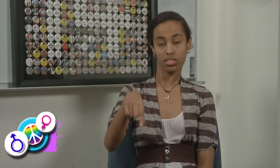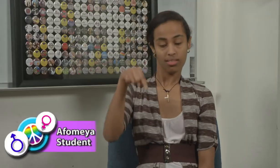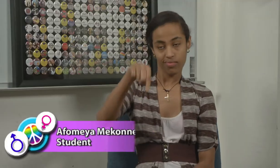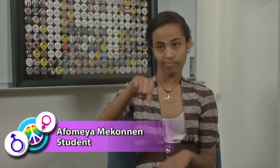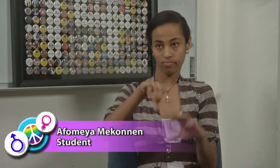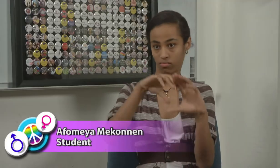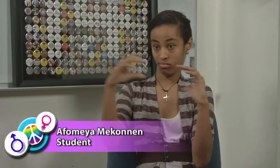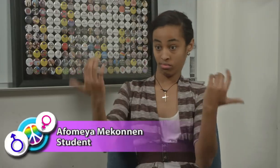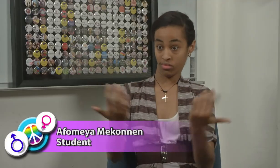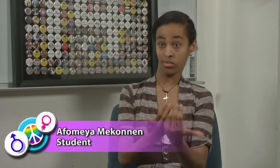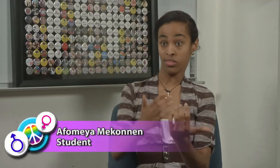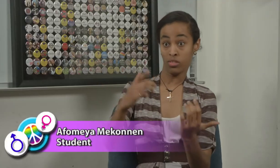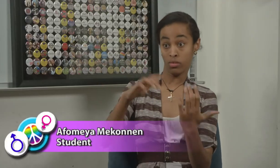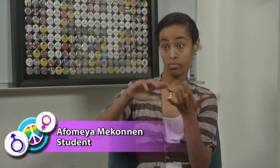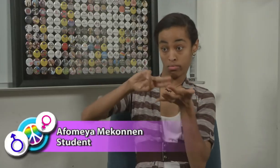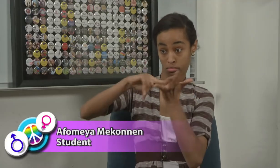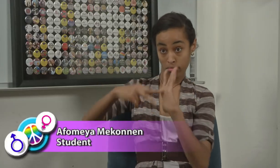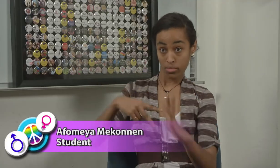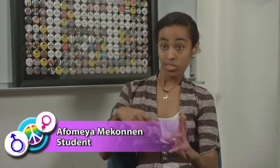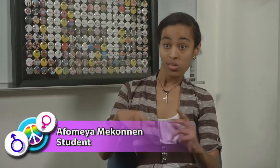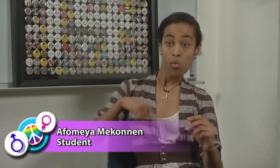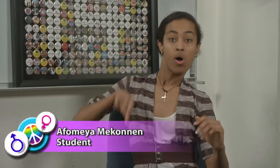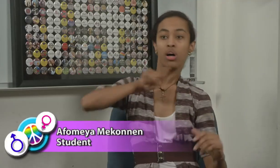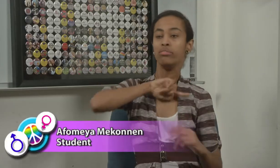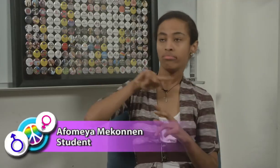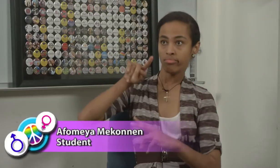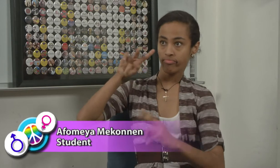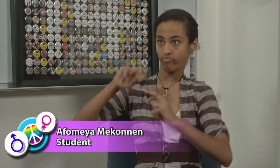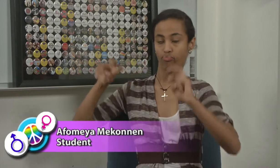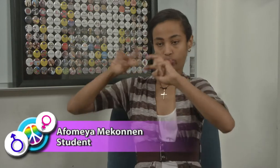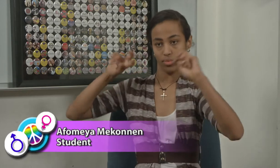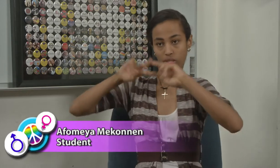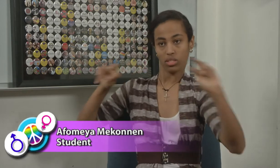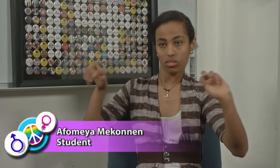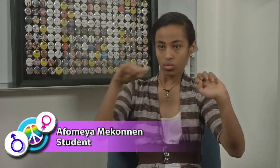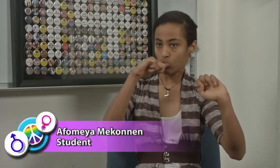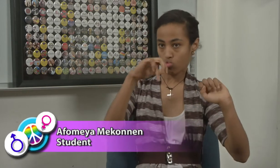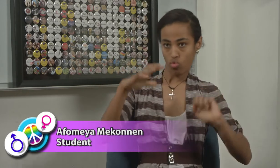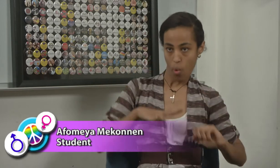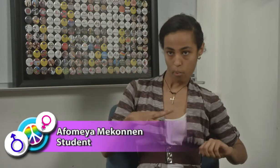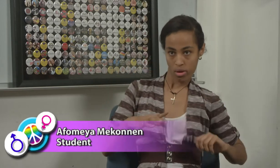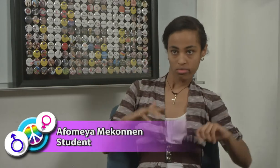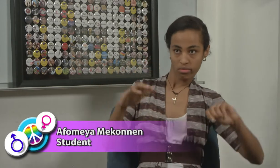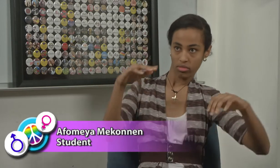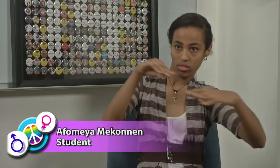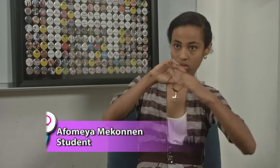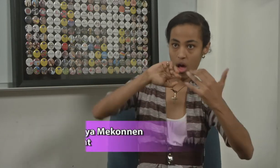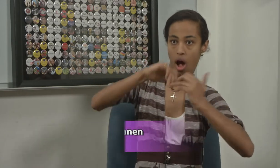This class's purpose is for us to analyze how the media views women.